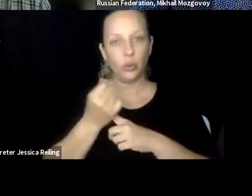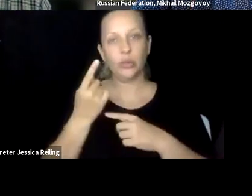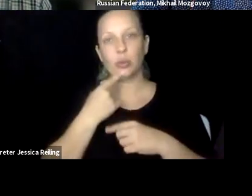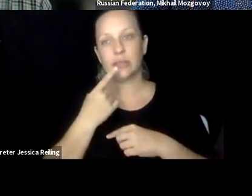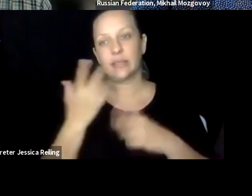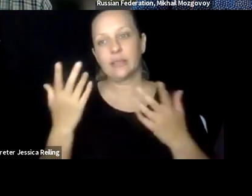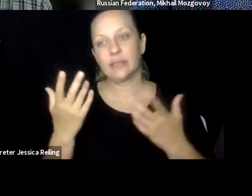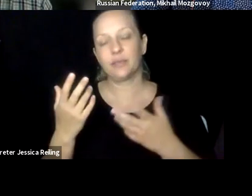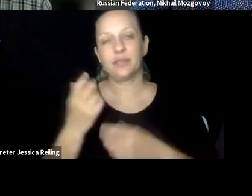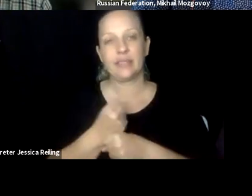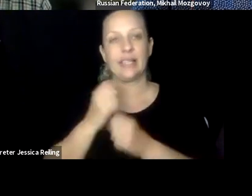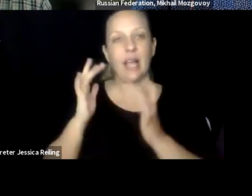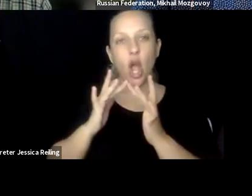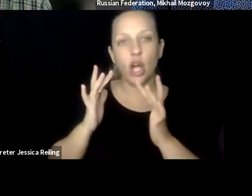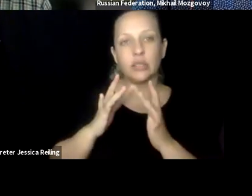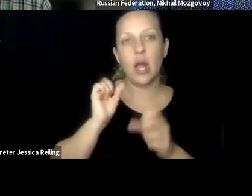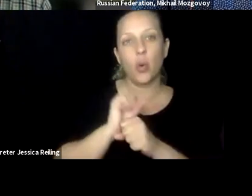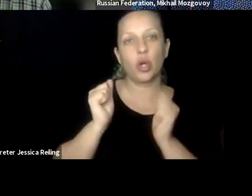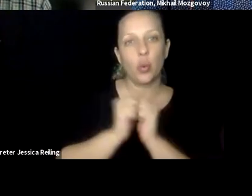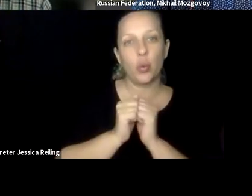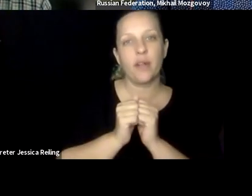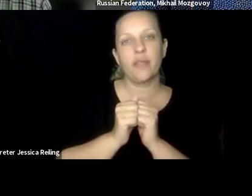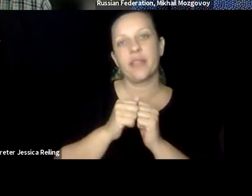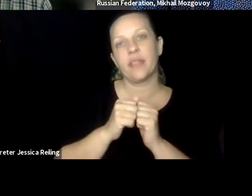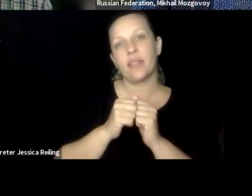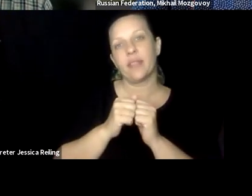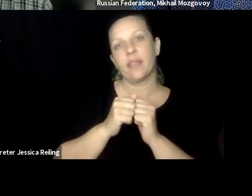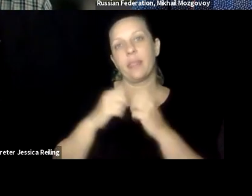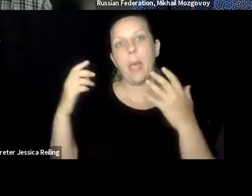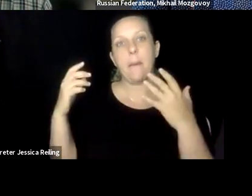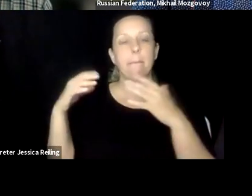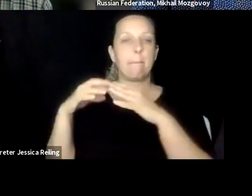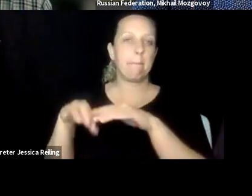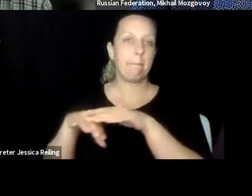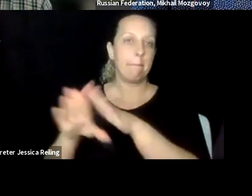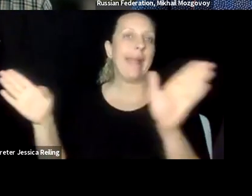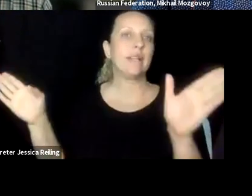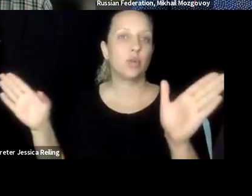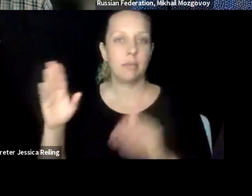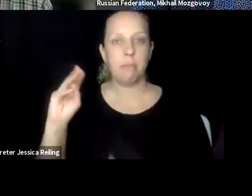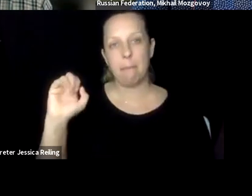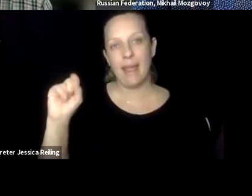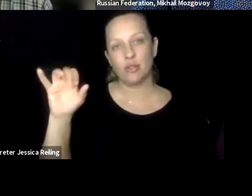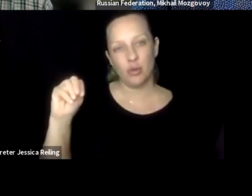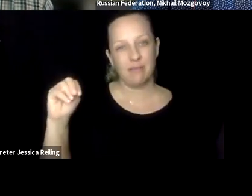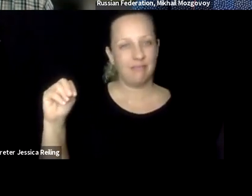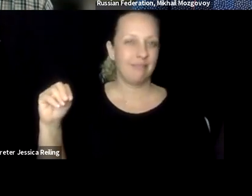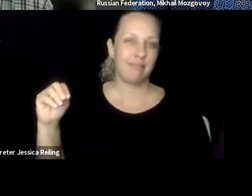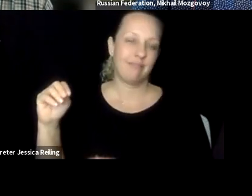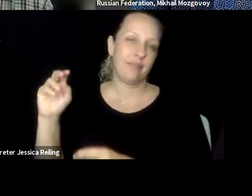there anything out of my experience, we are always struggling in this term so to say to getting -- working